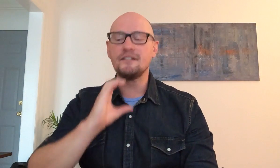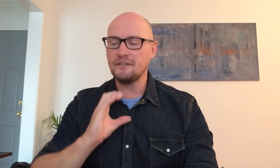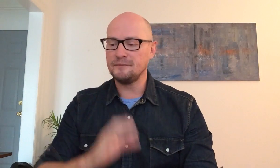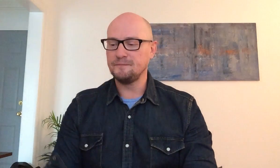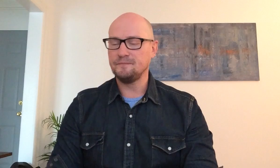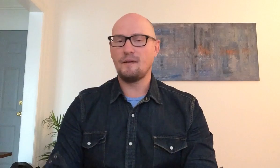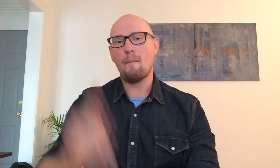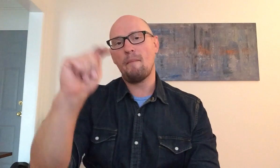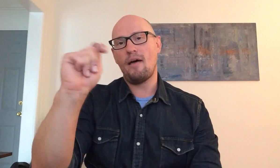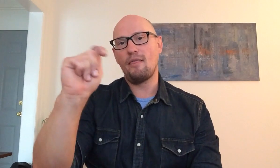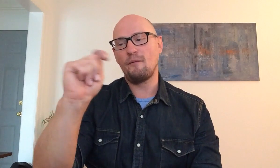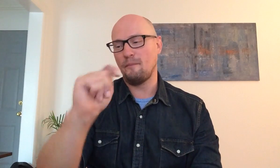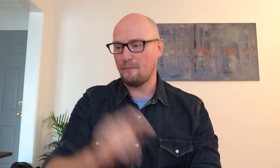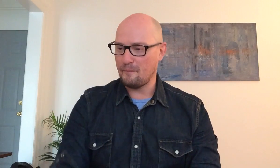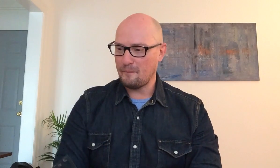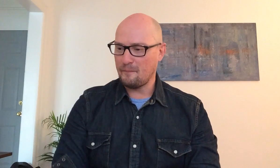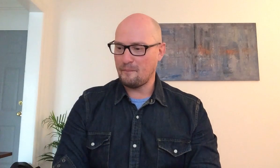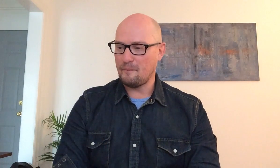yeah